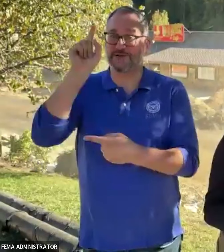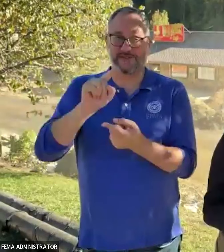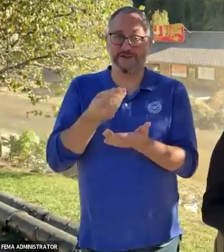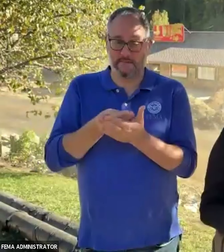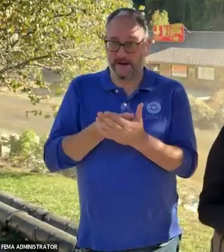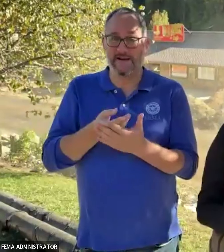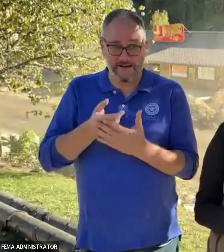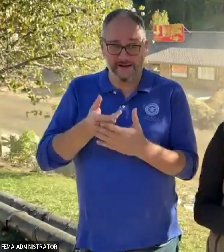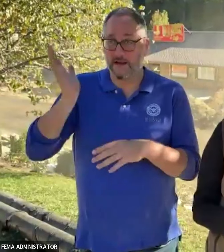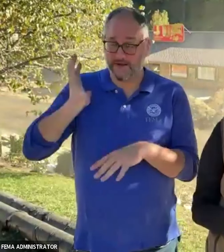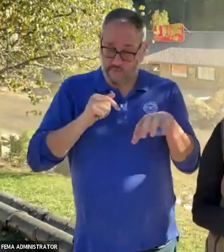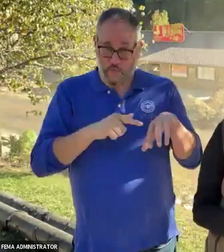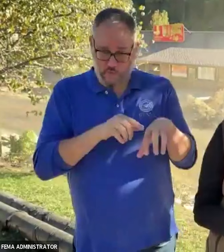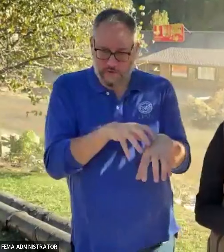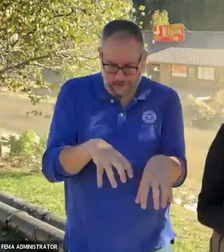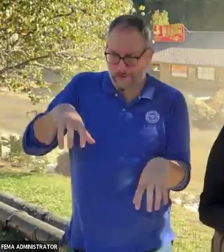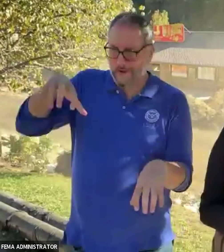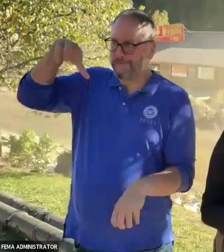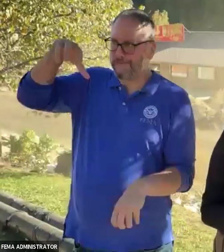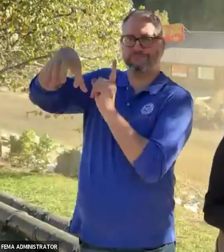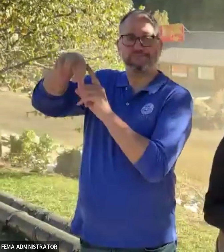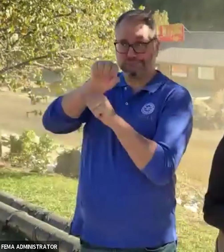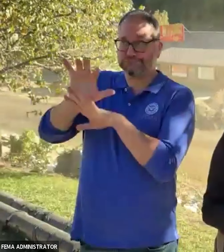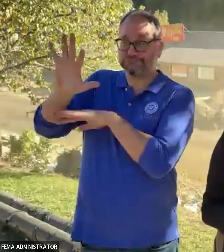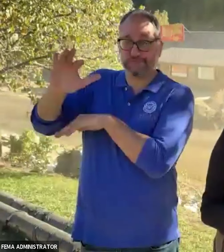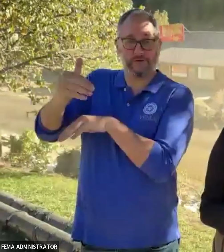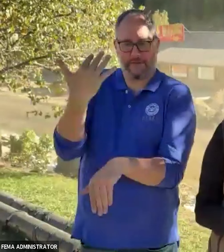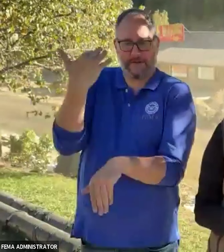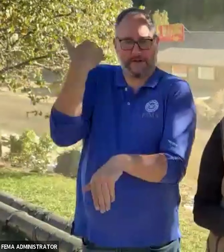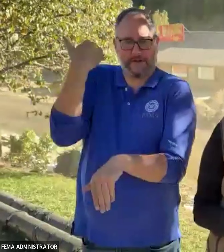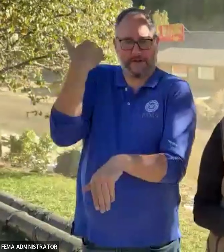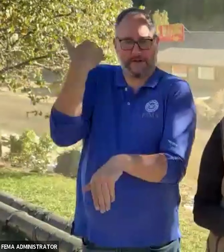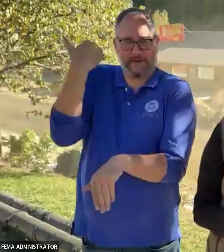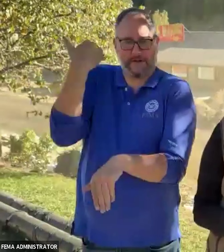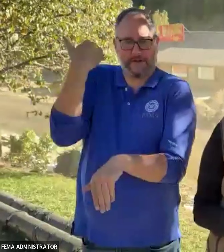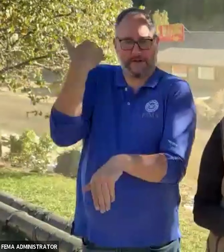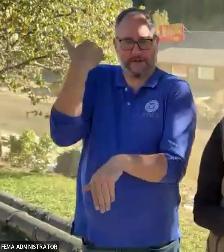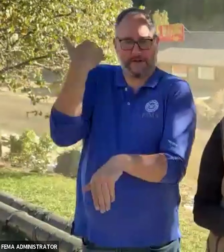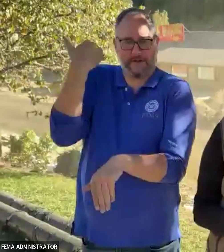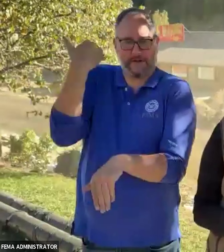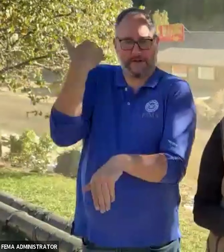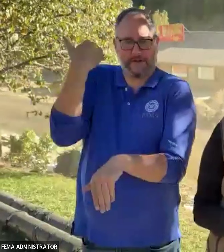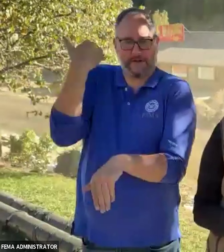away from the river and up onto a hill back in 2006. Taking that step